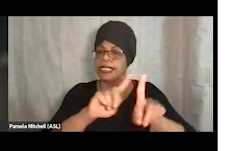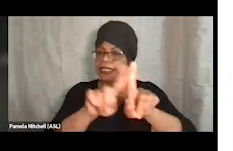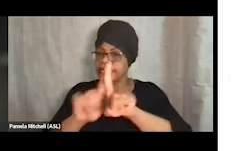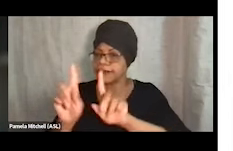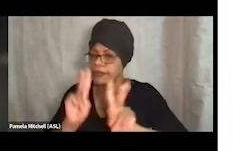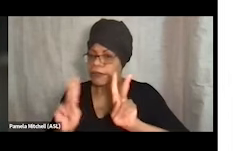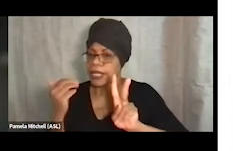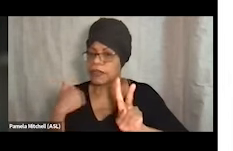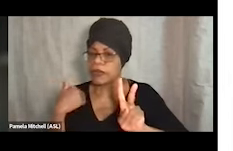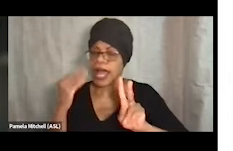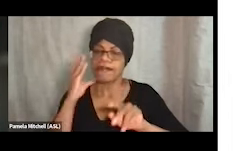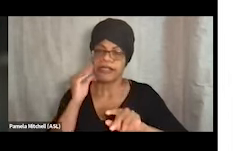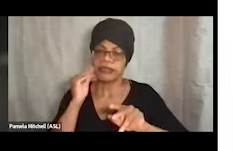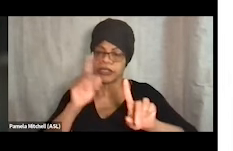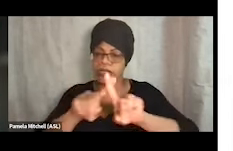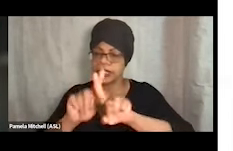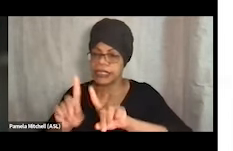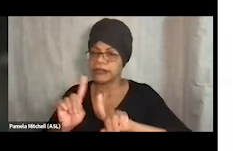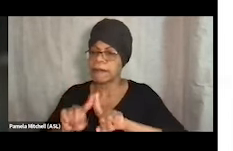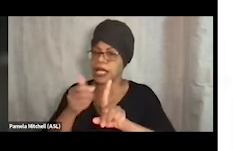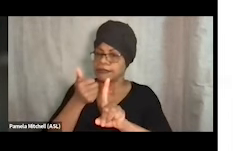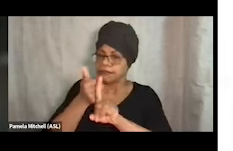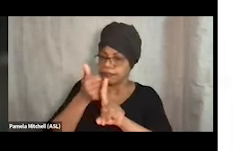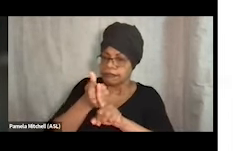to take care of yourself as you need to. Next slide, please.